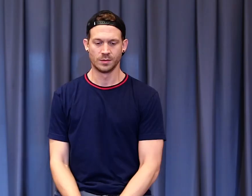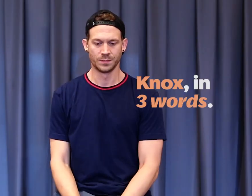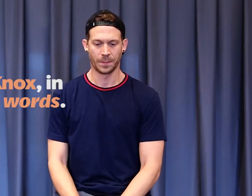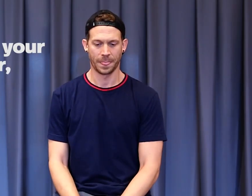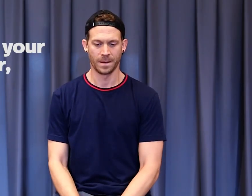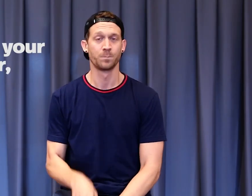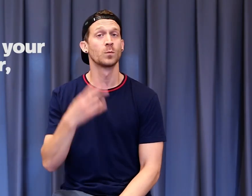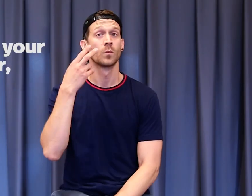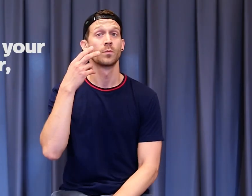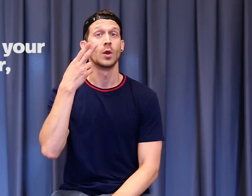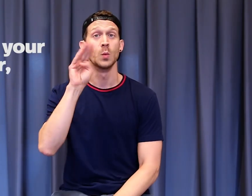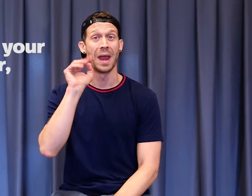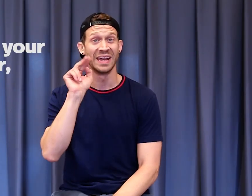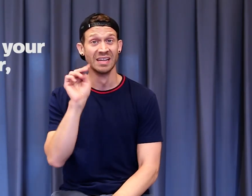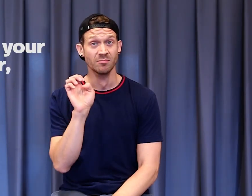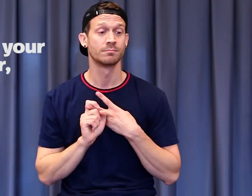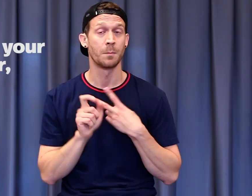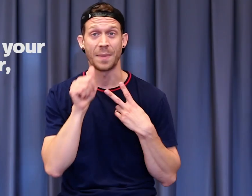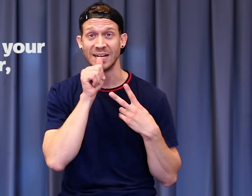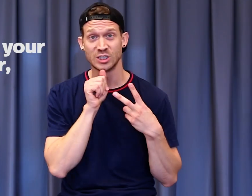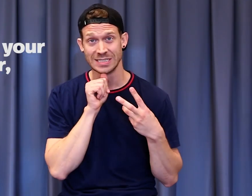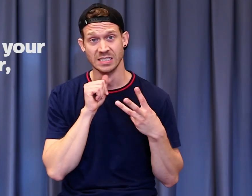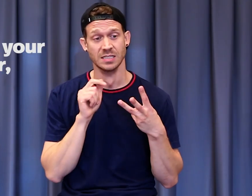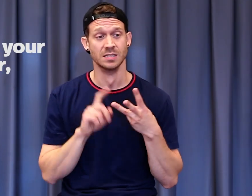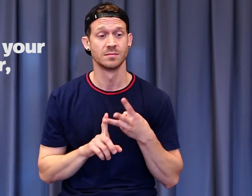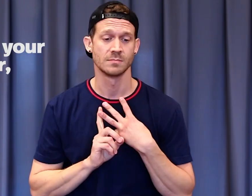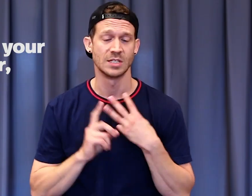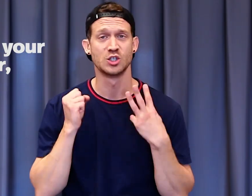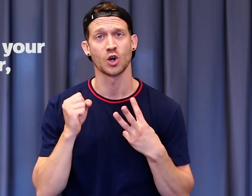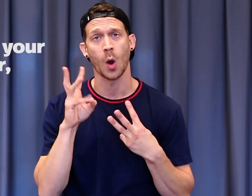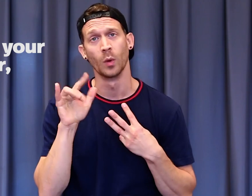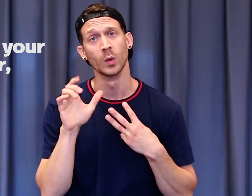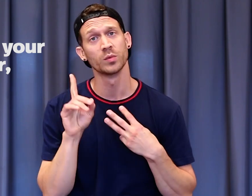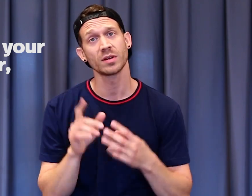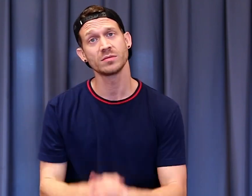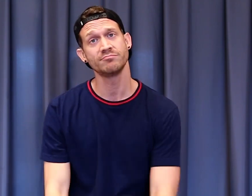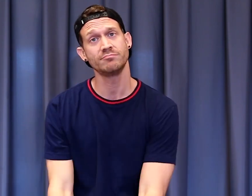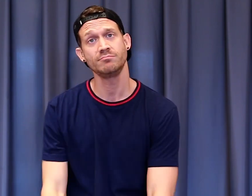Humane. Patient. Strong-willed.